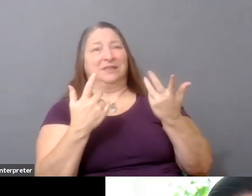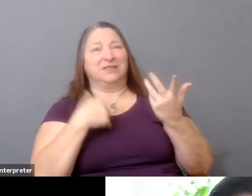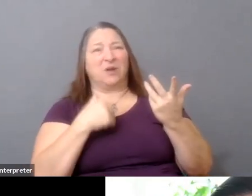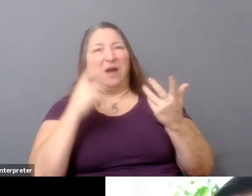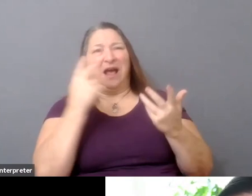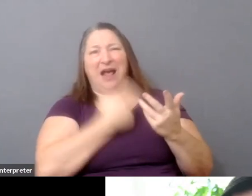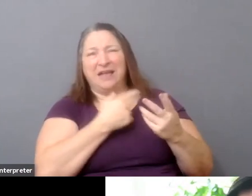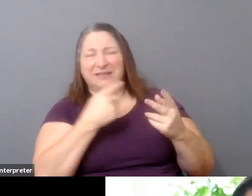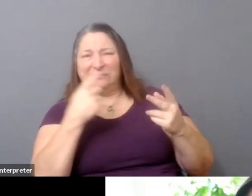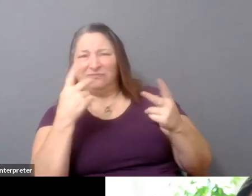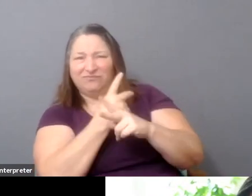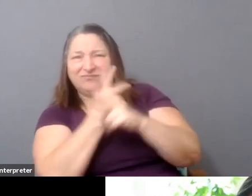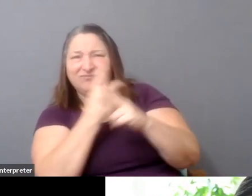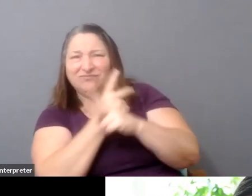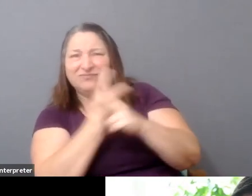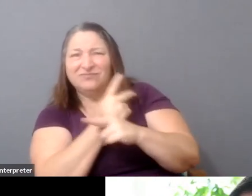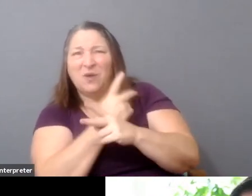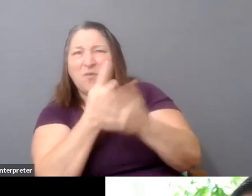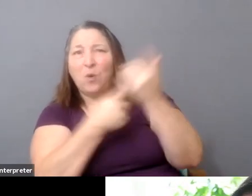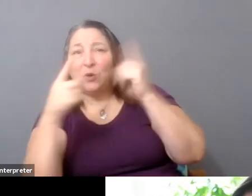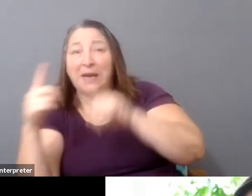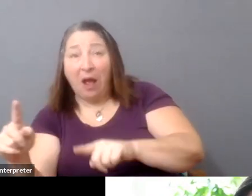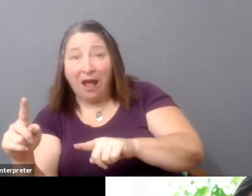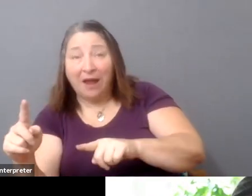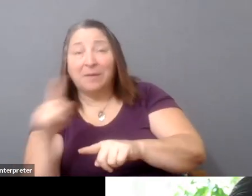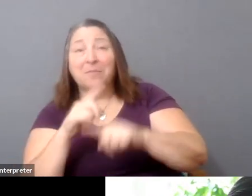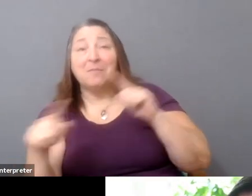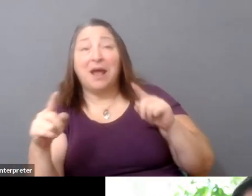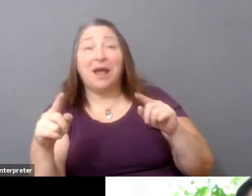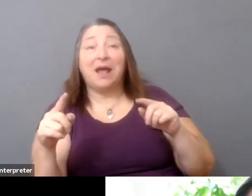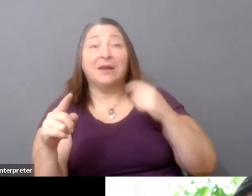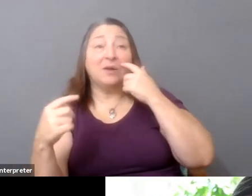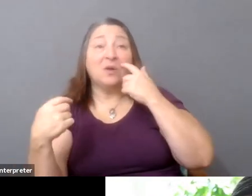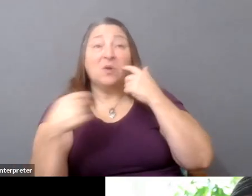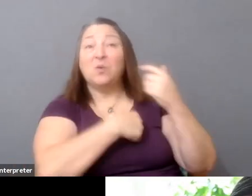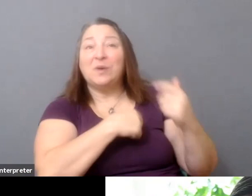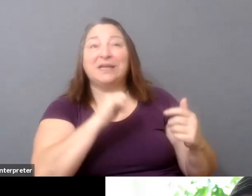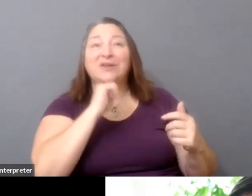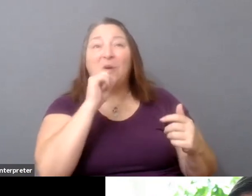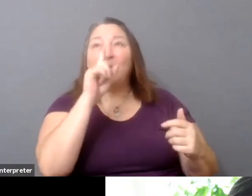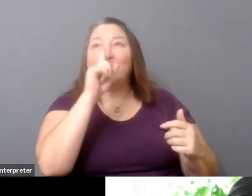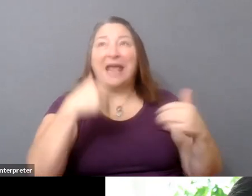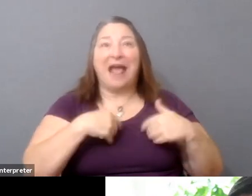is not just simply the fact that we don't have a mental model to understand the change, but I think it's also